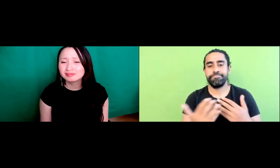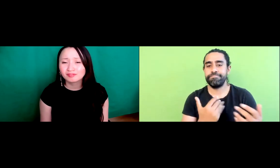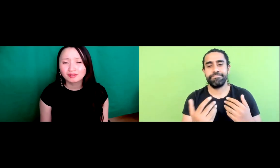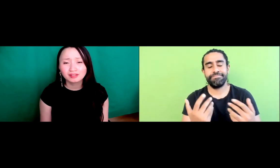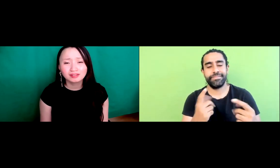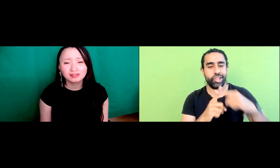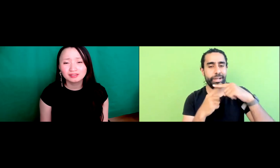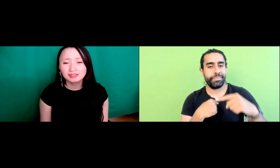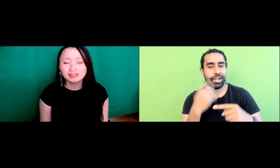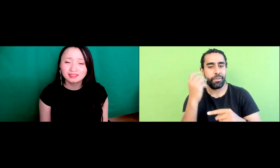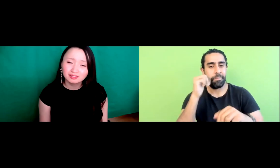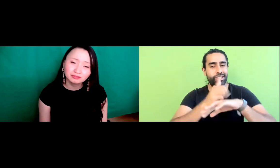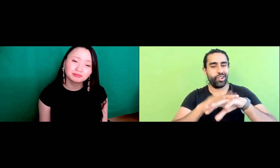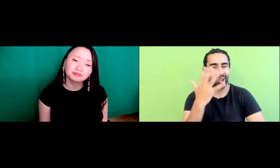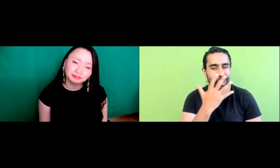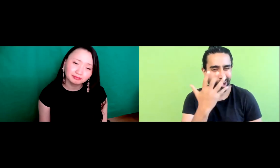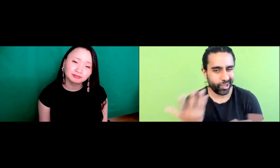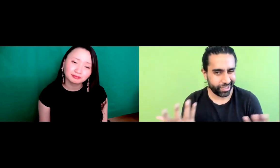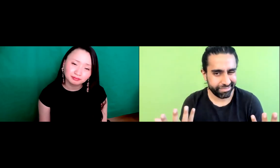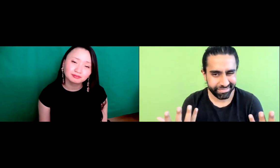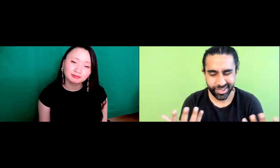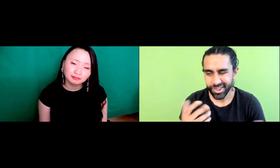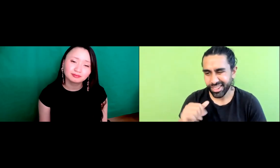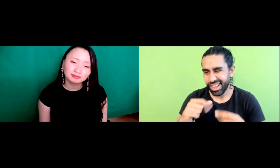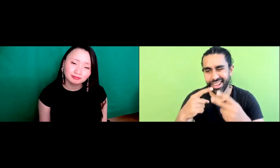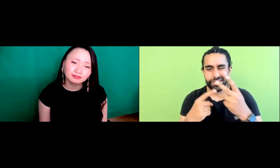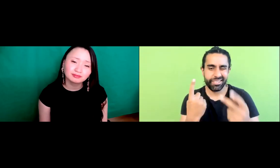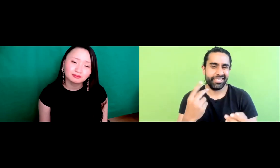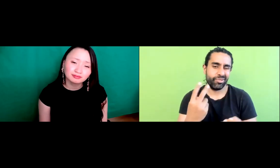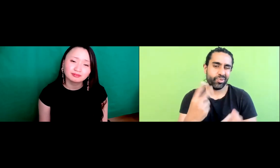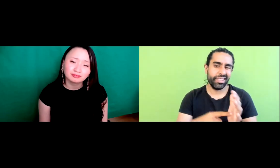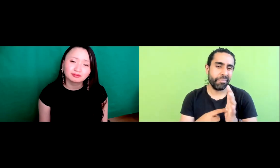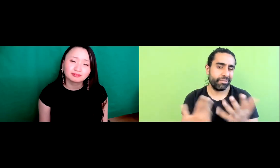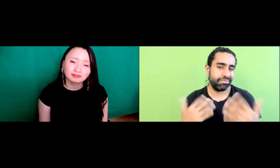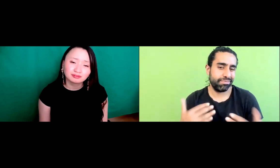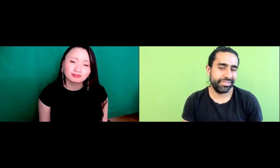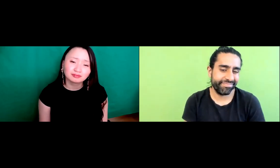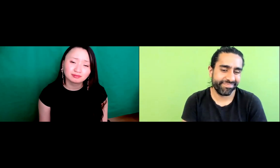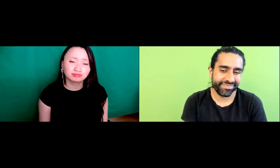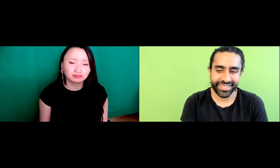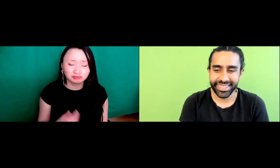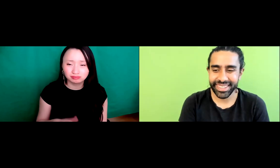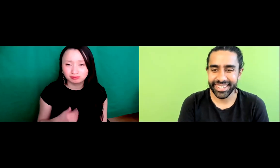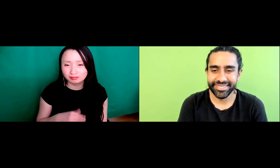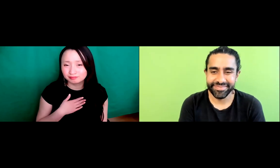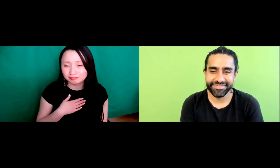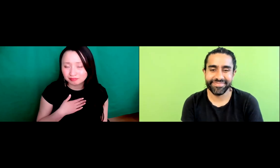brothers were together, but it didn't matter, I had you know just, I was targeted based on my looks. And so that's just, you know, that's an example